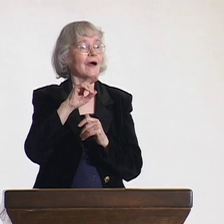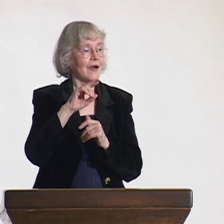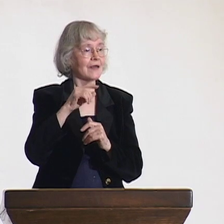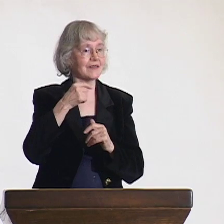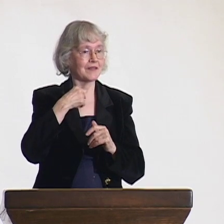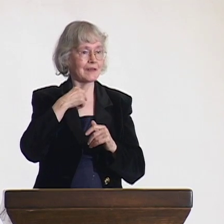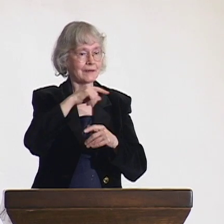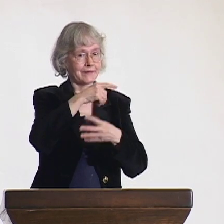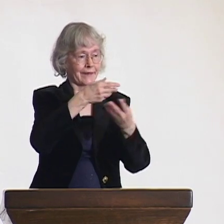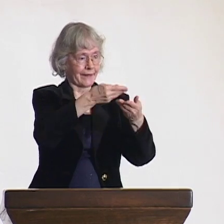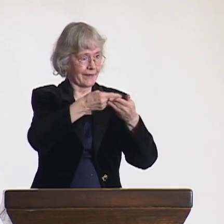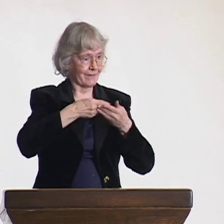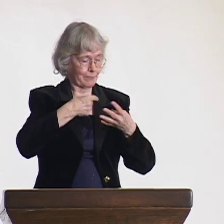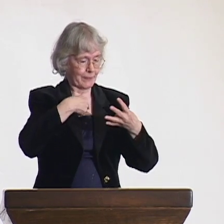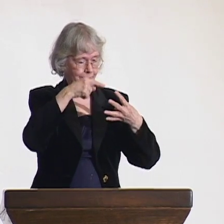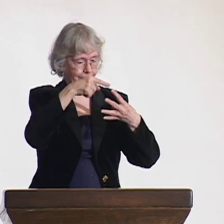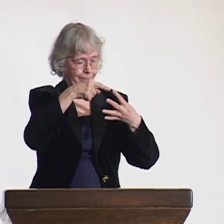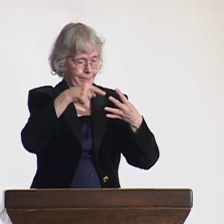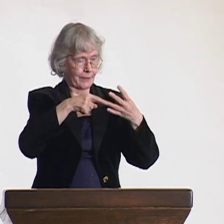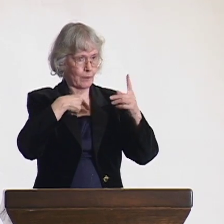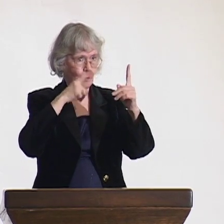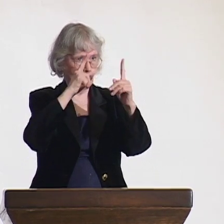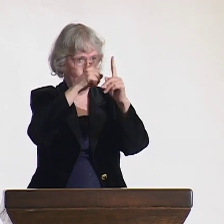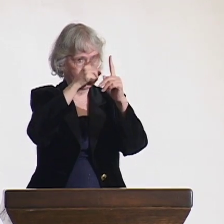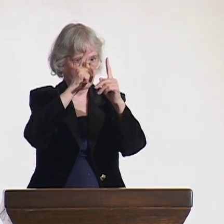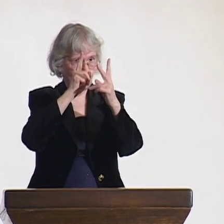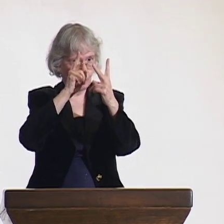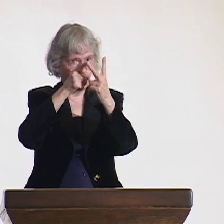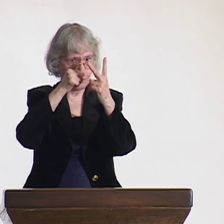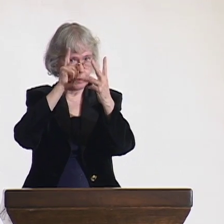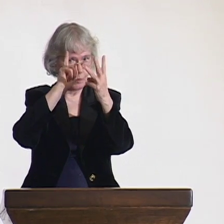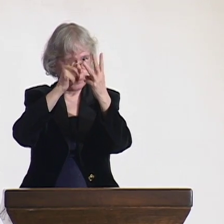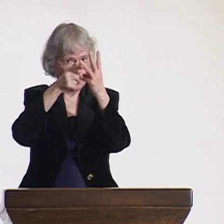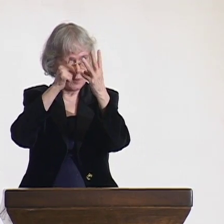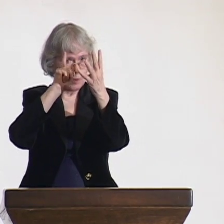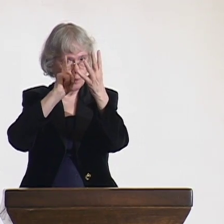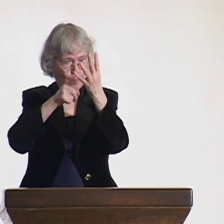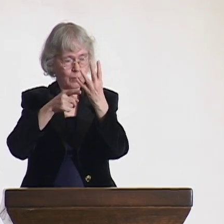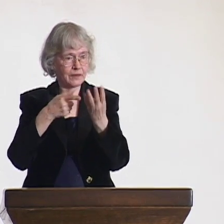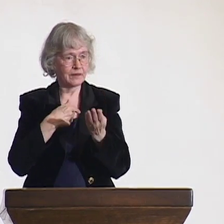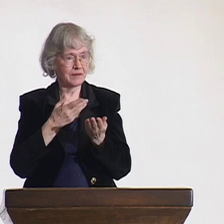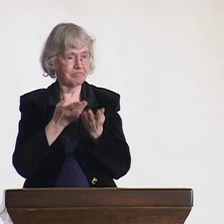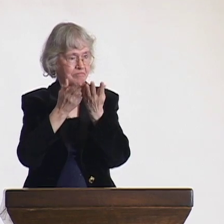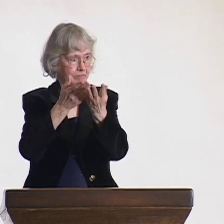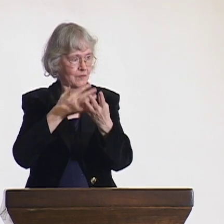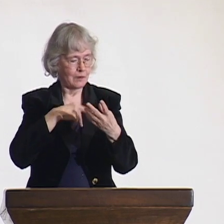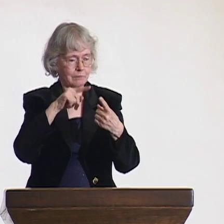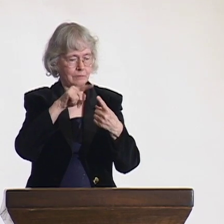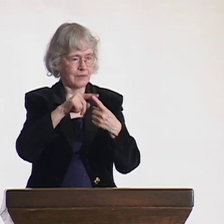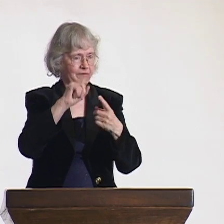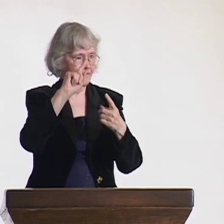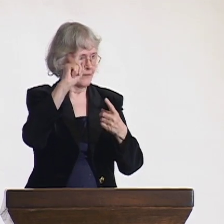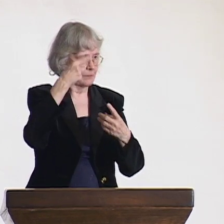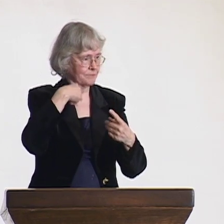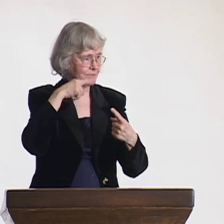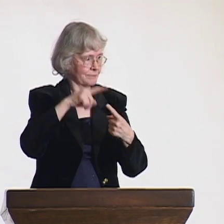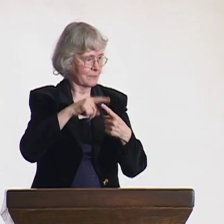It was a small gathering, and I was given four goals that were my charge.